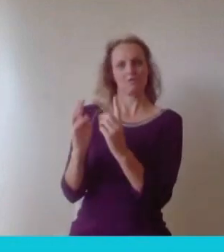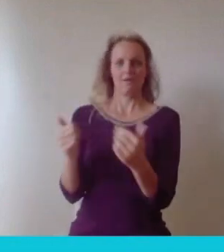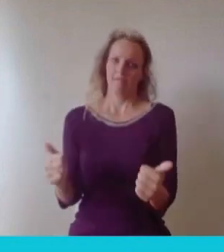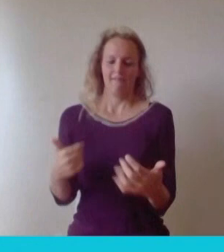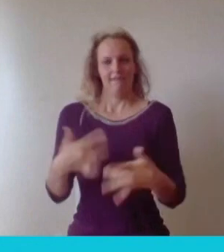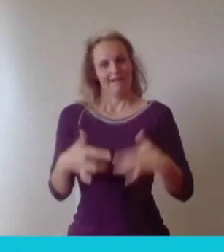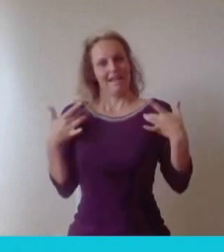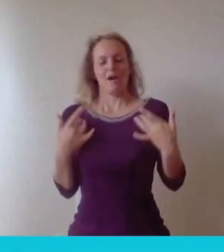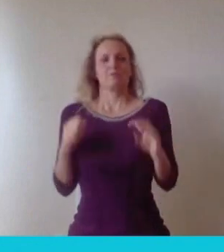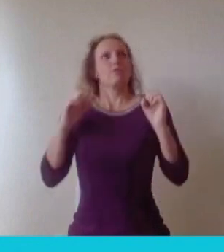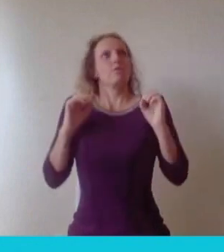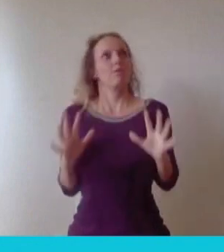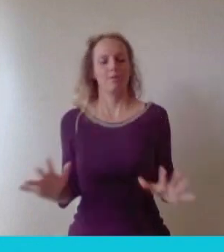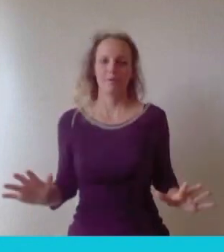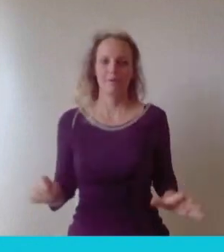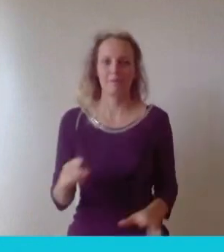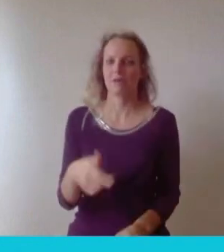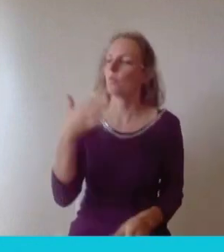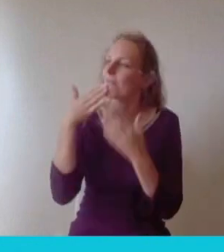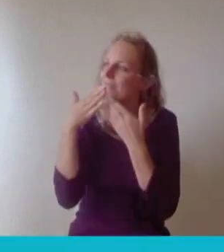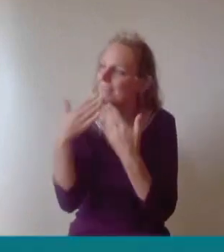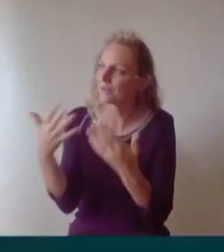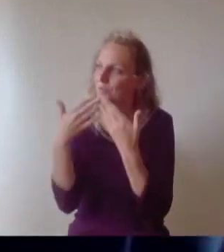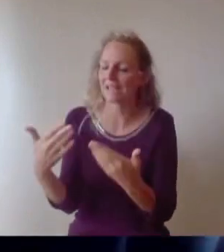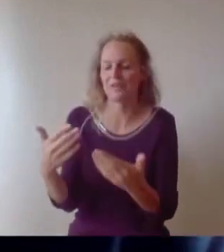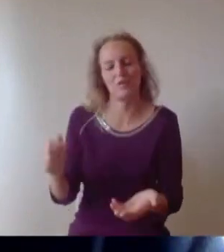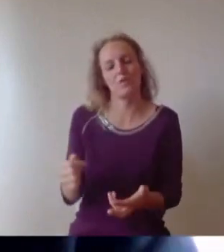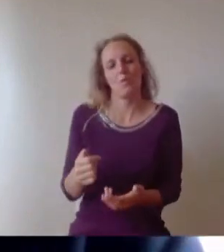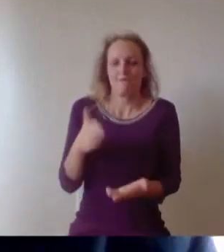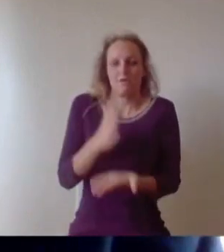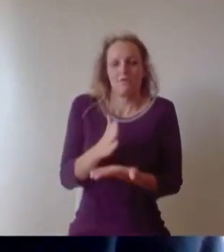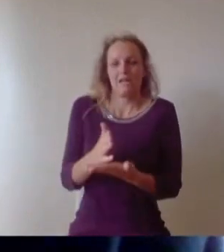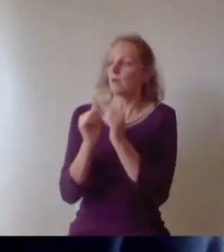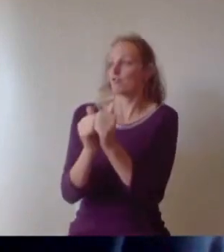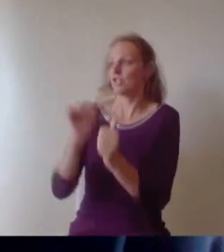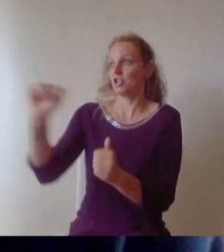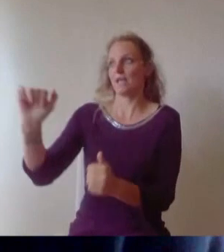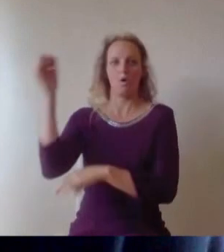hope the audience have as well. So we move on towards the end of our